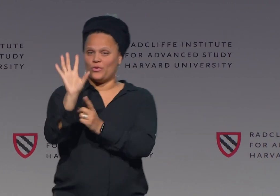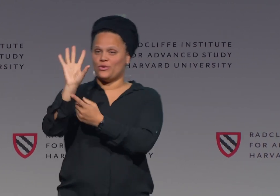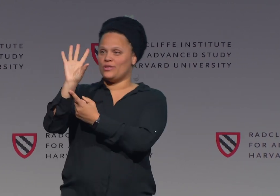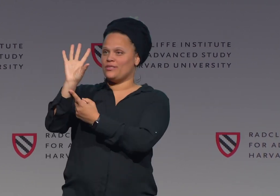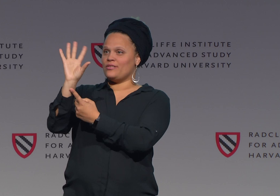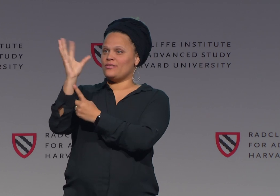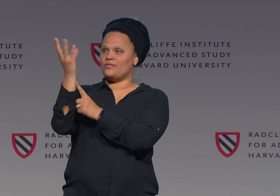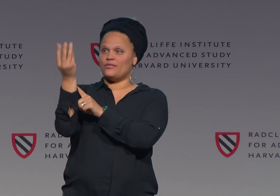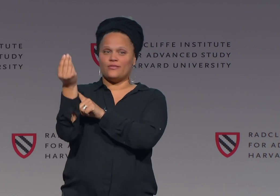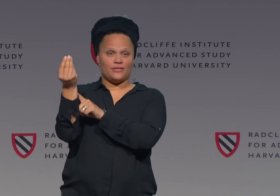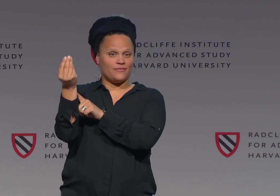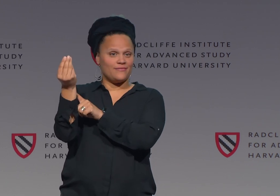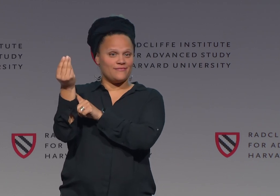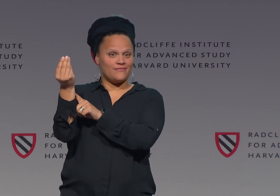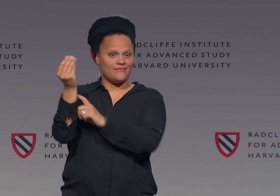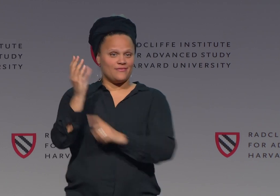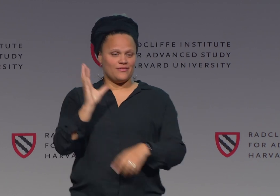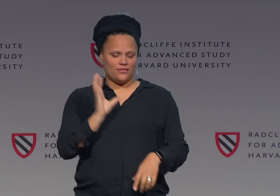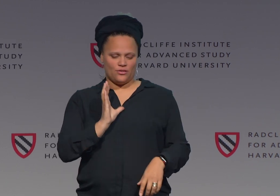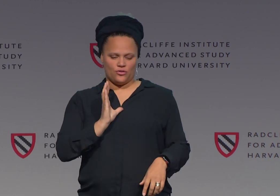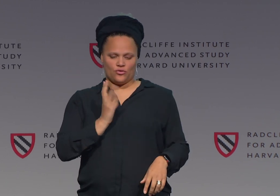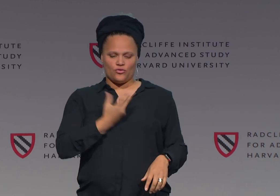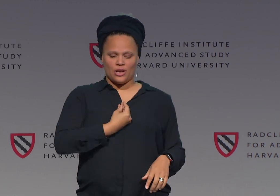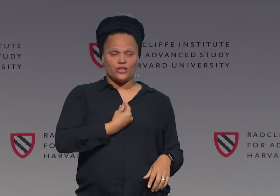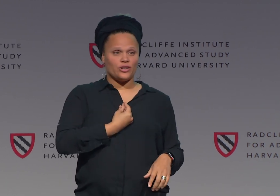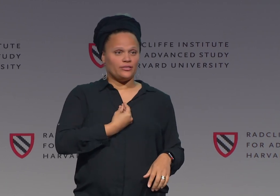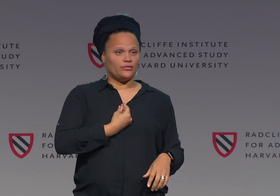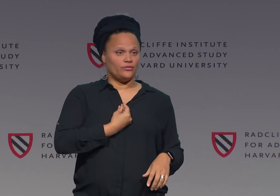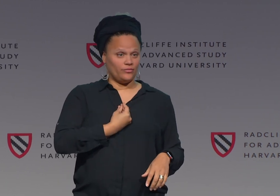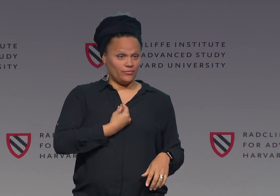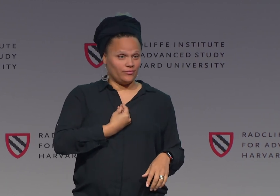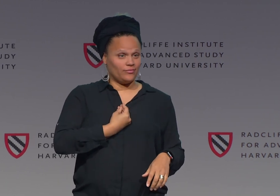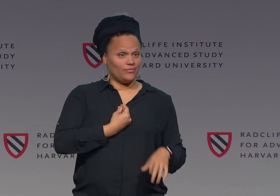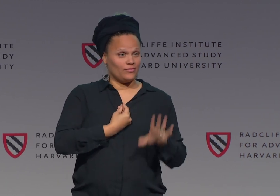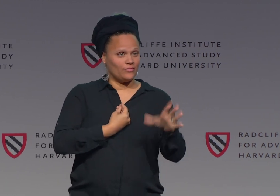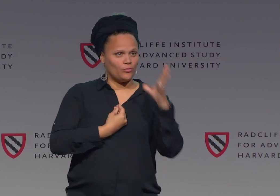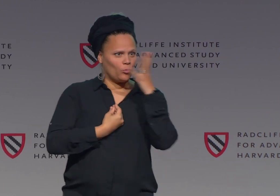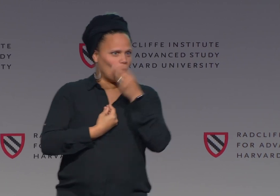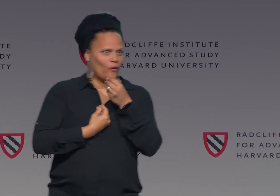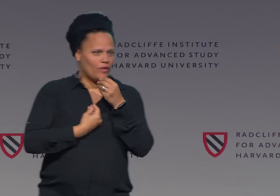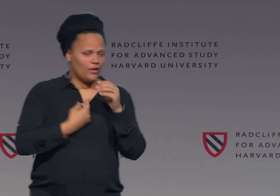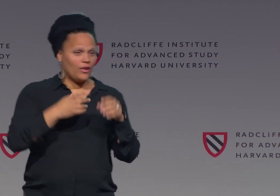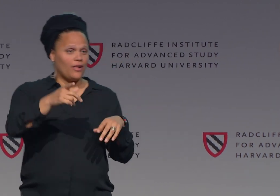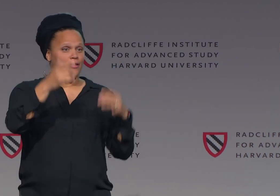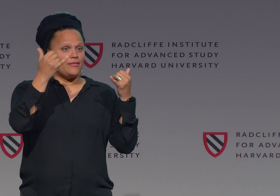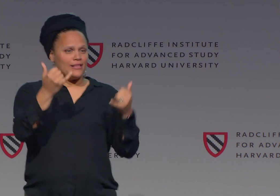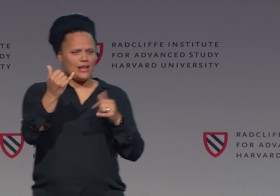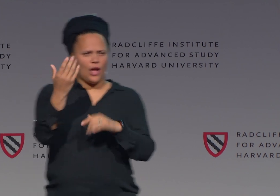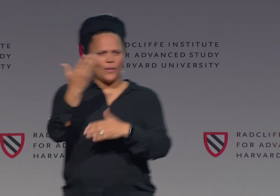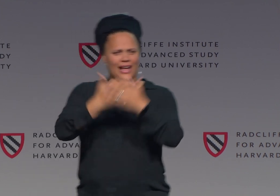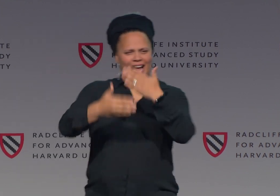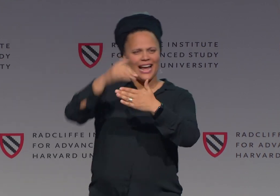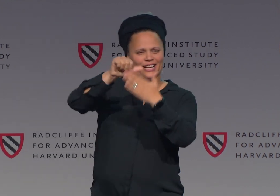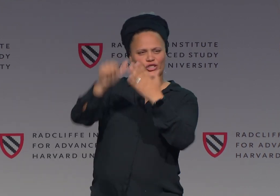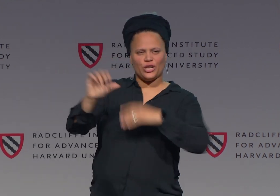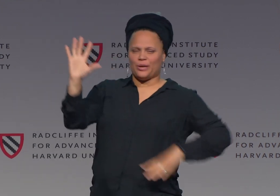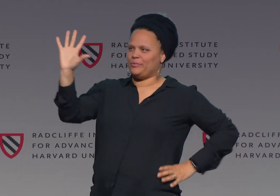And so, when they have that transformation, that's where that movement comes in that location. A beautiful sign.